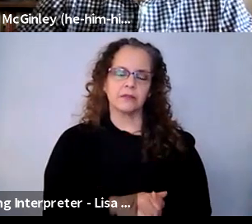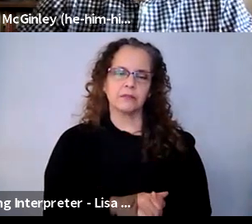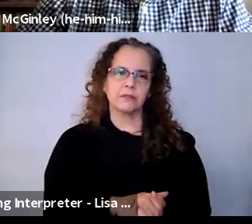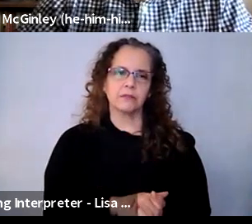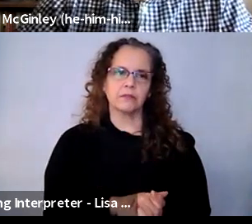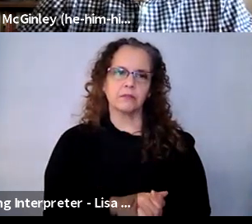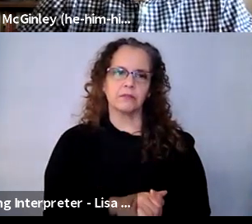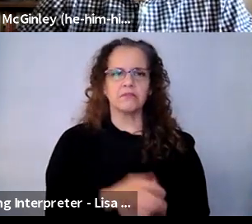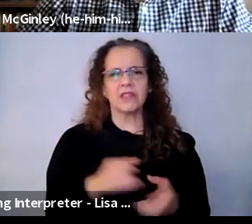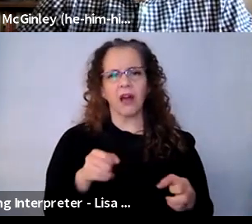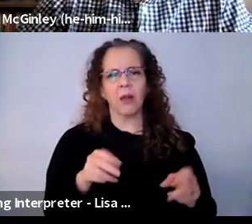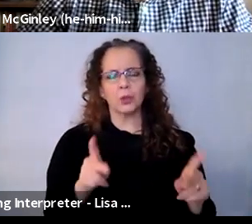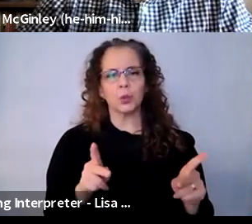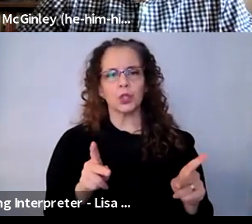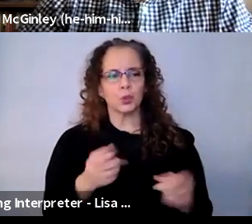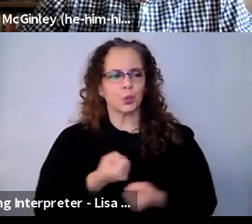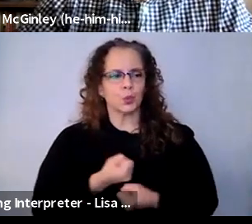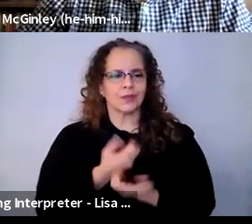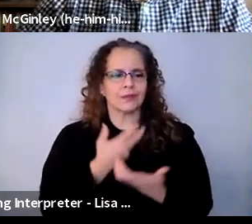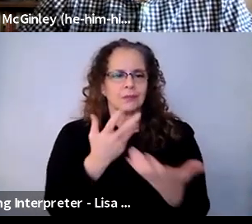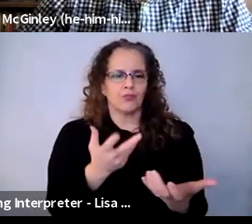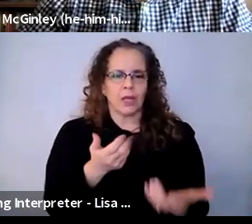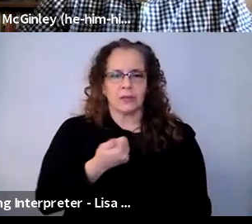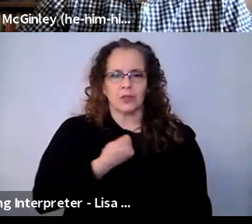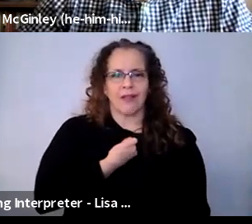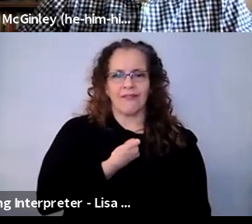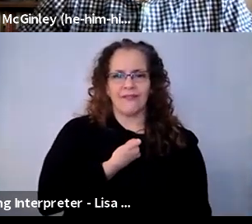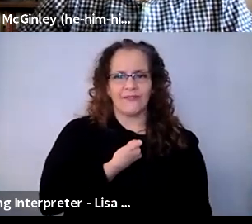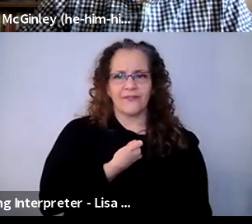express who you are. I know for a lot of teenss and